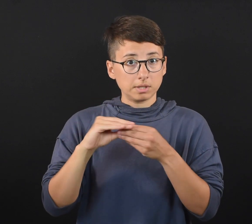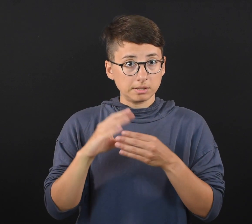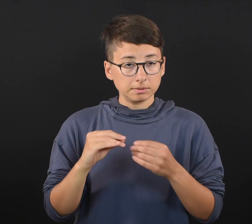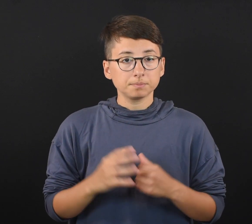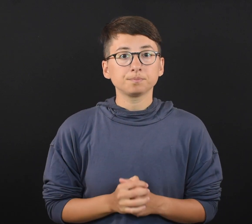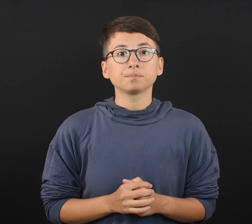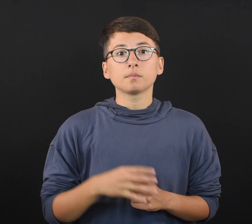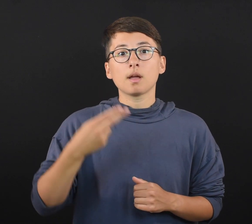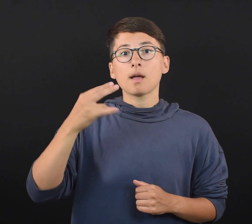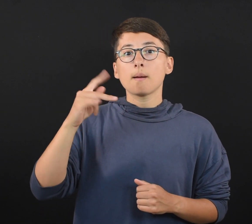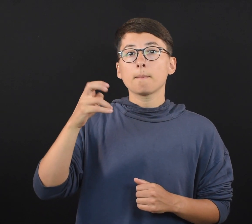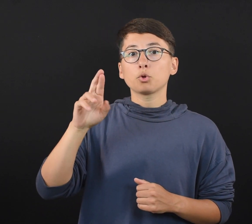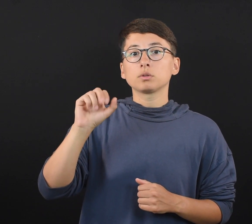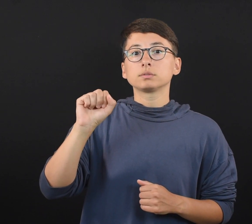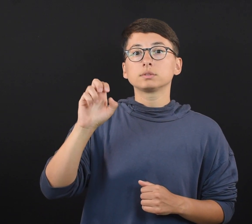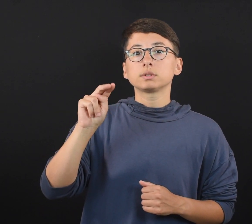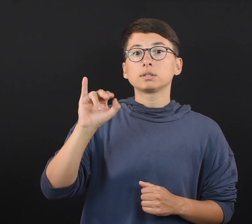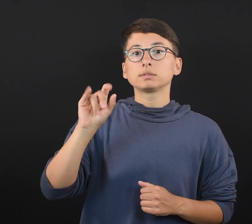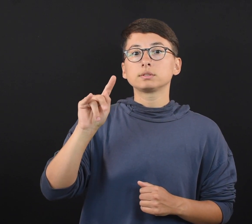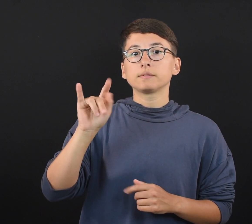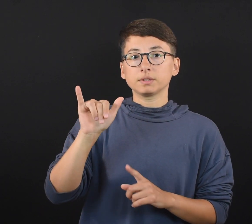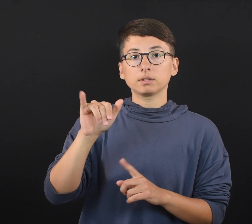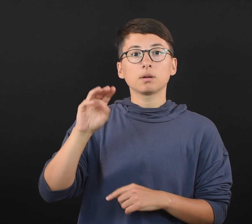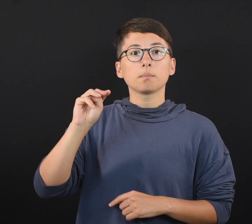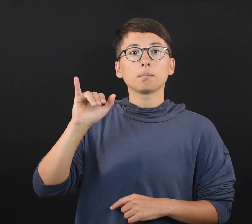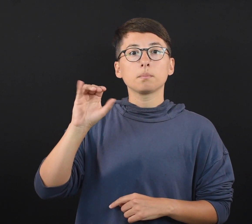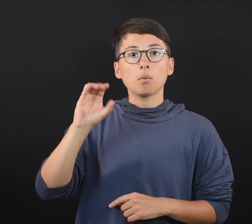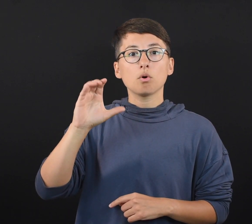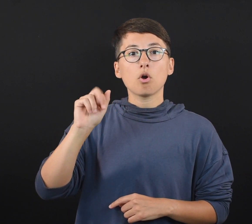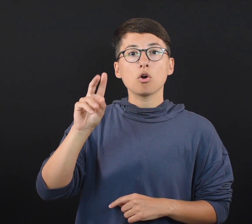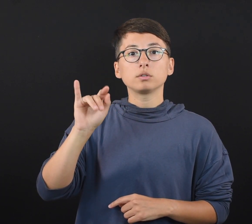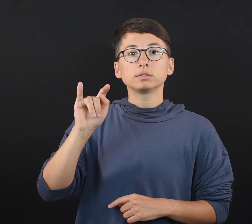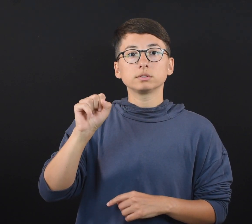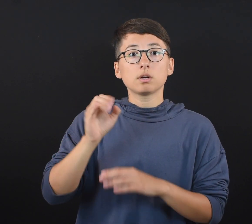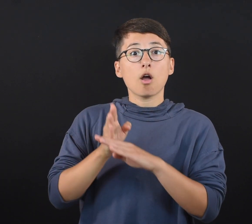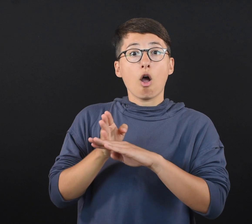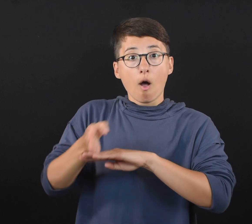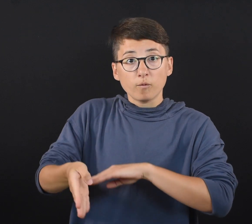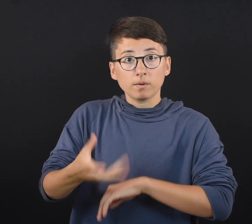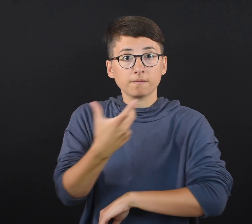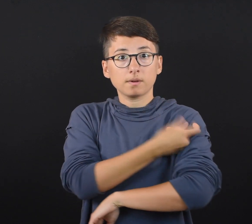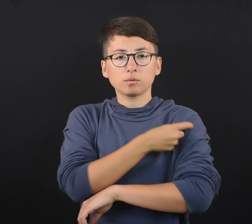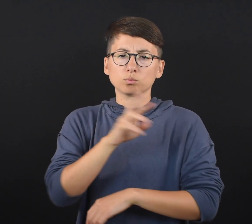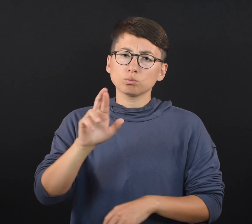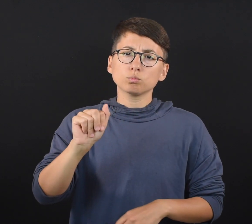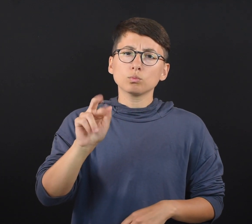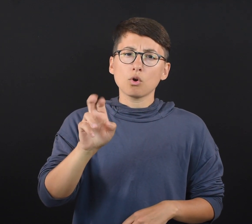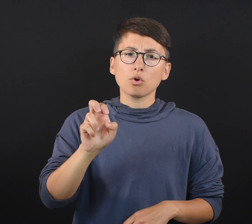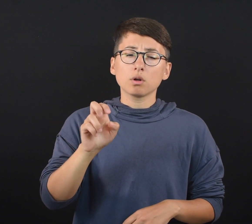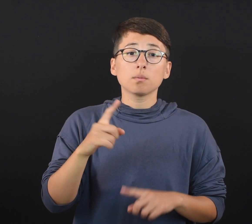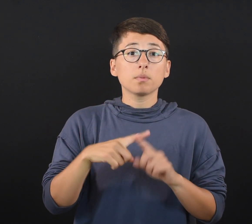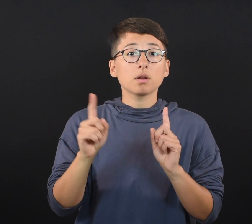smallpox vaccine. The risk of myocarditis after receiving mRNA vaccine is far less than